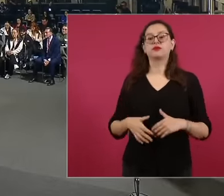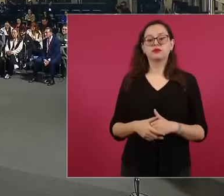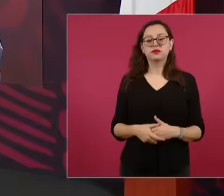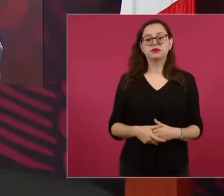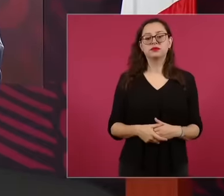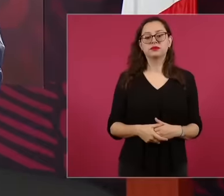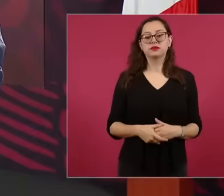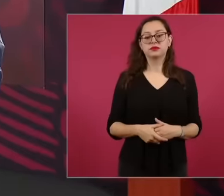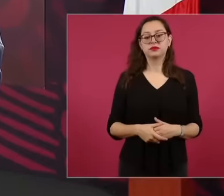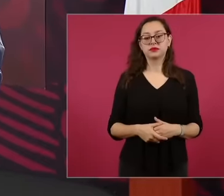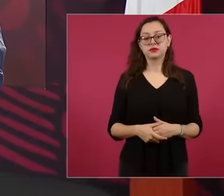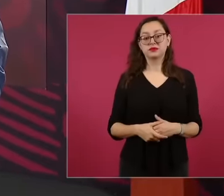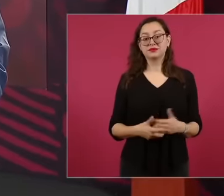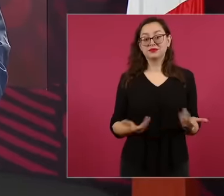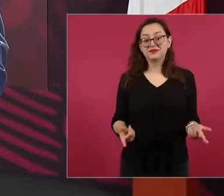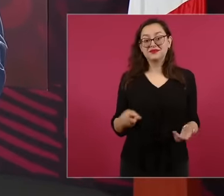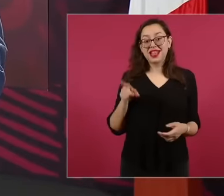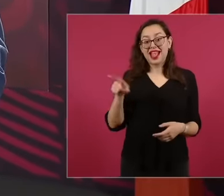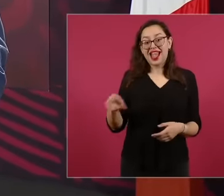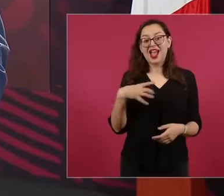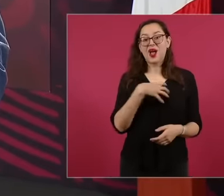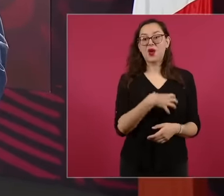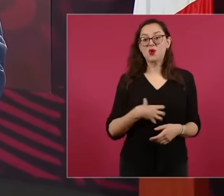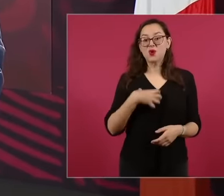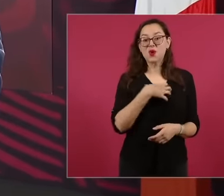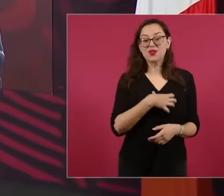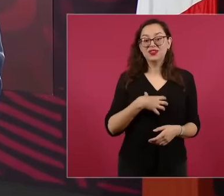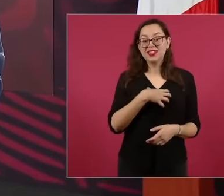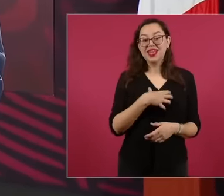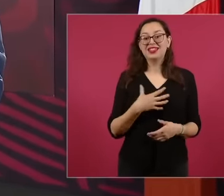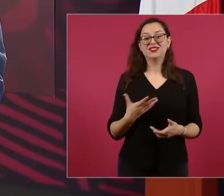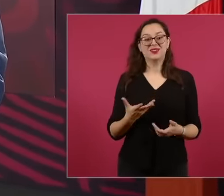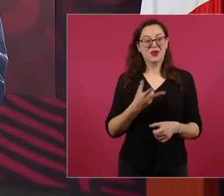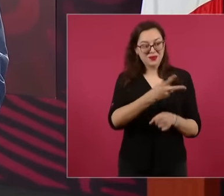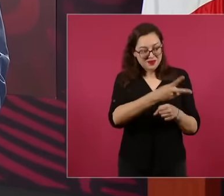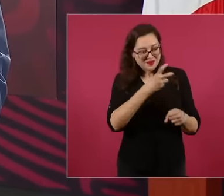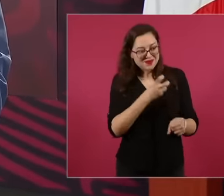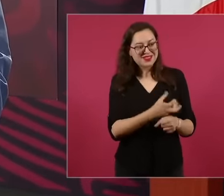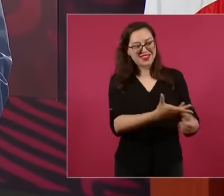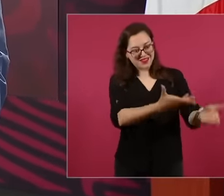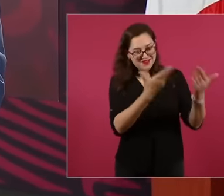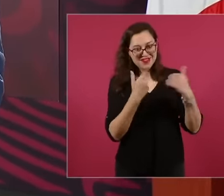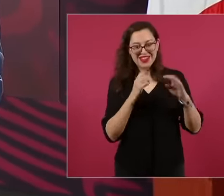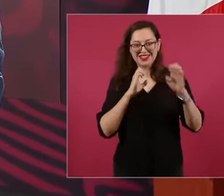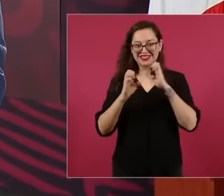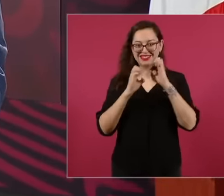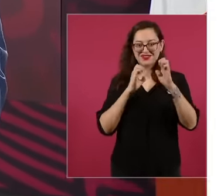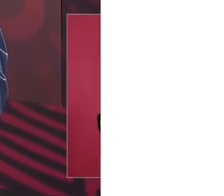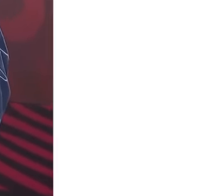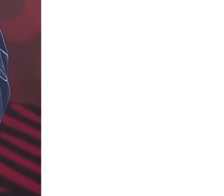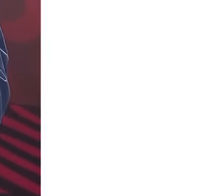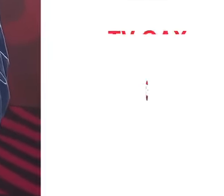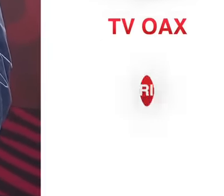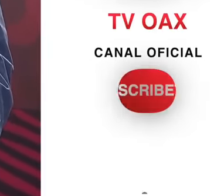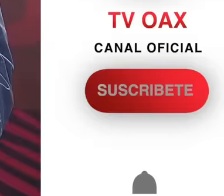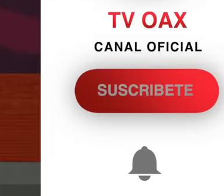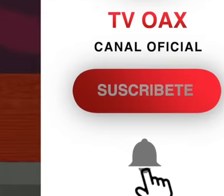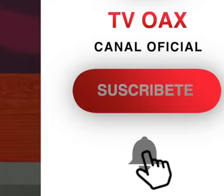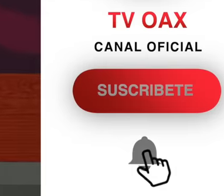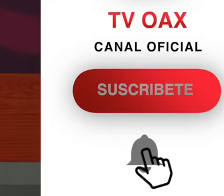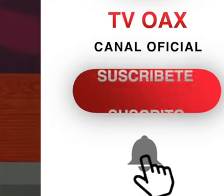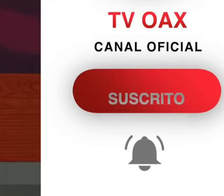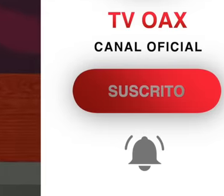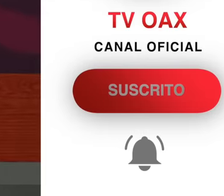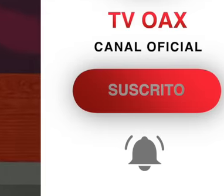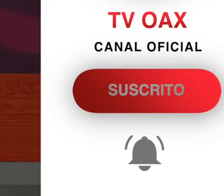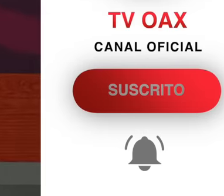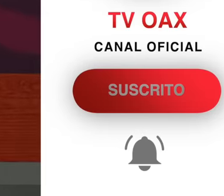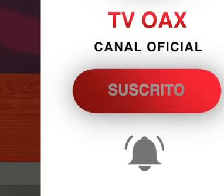was happy, excited because he was going to interview me. I also took advantage of all the spaces And